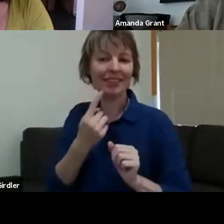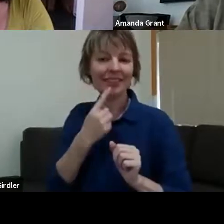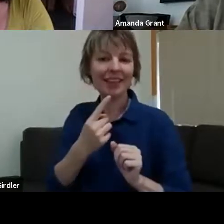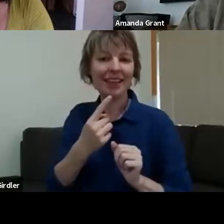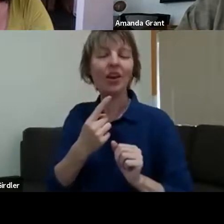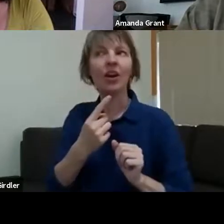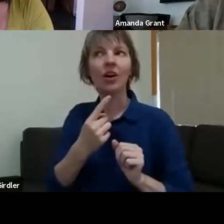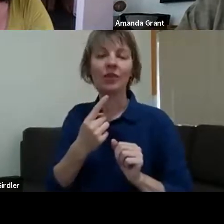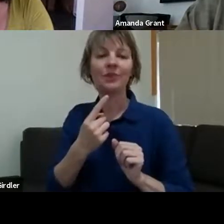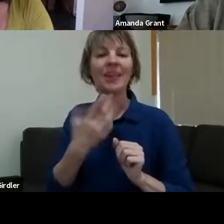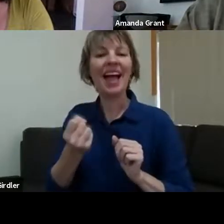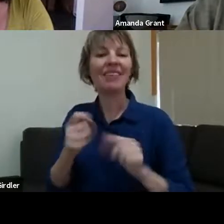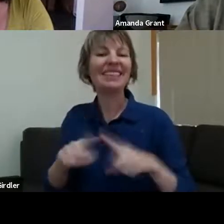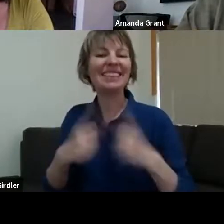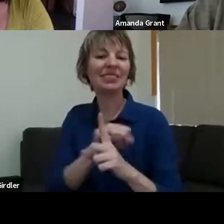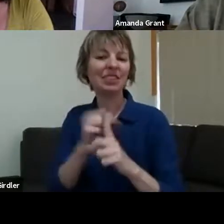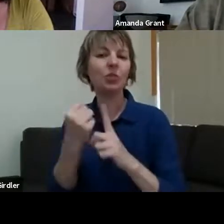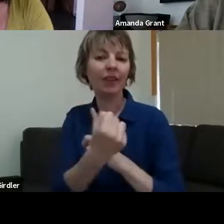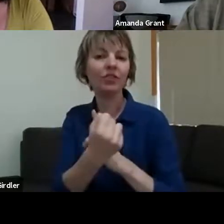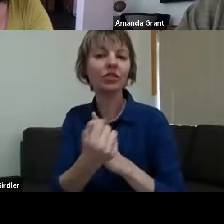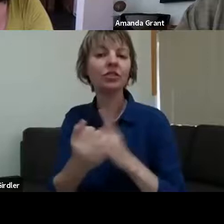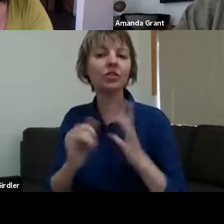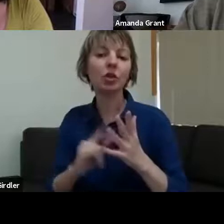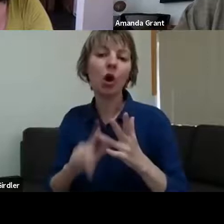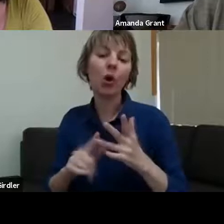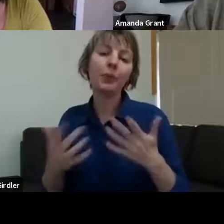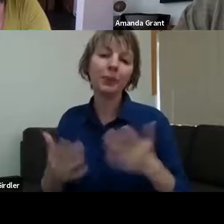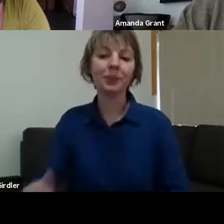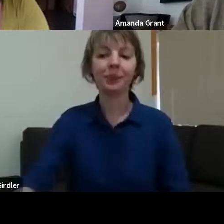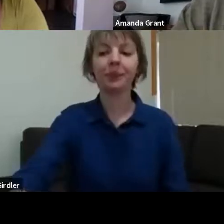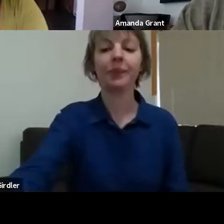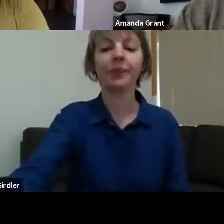I'd like to sort of share with you some words that were actually from